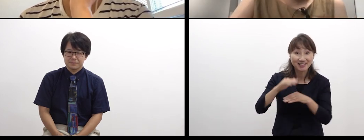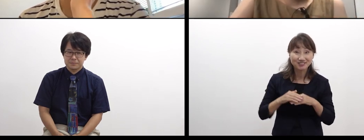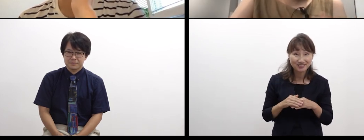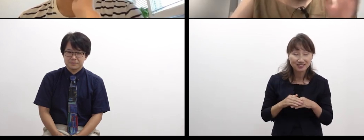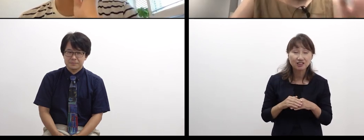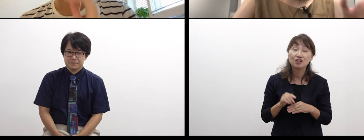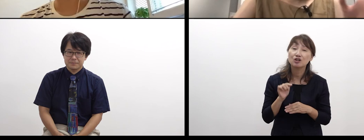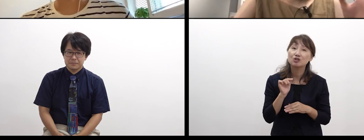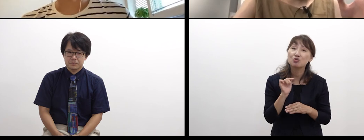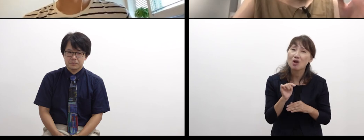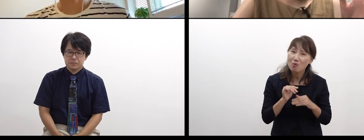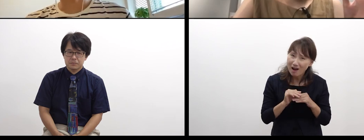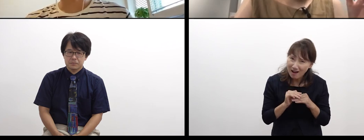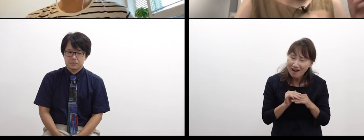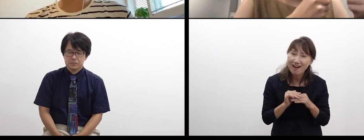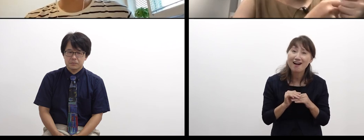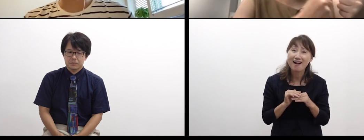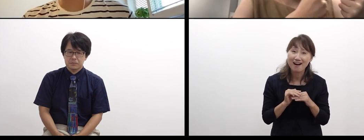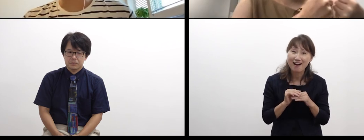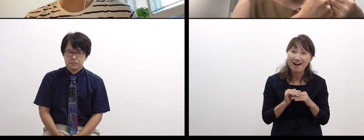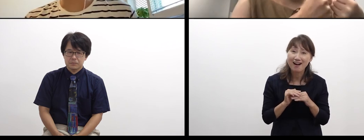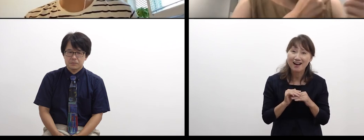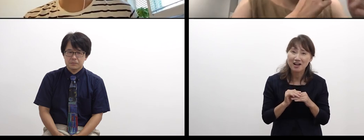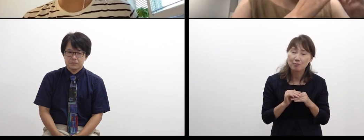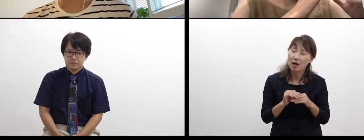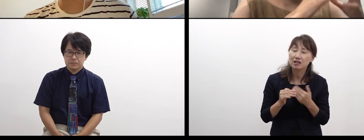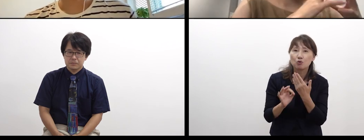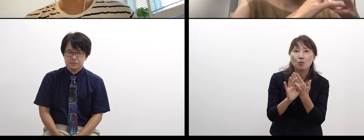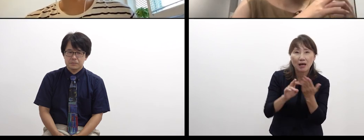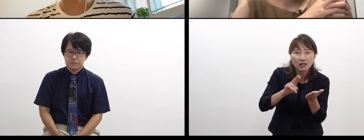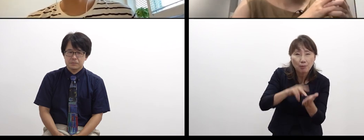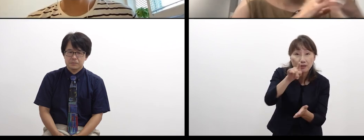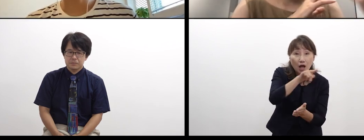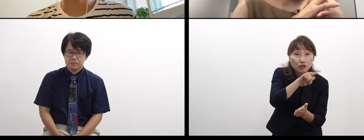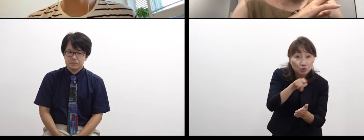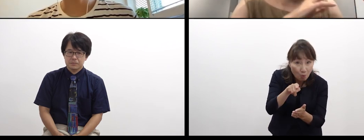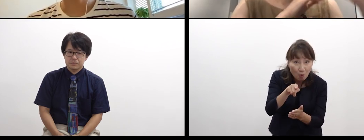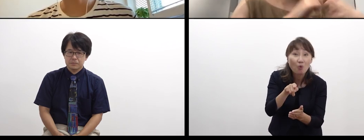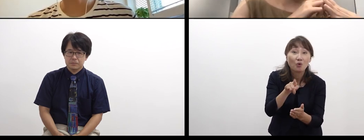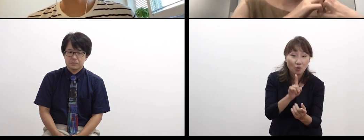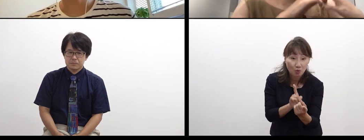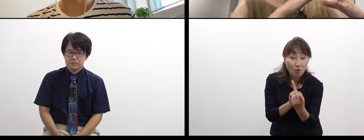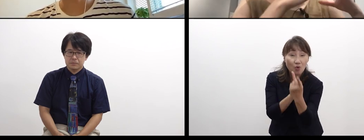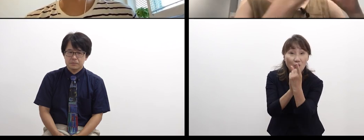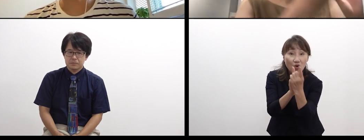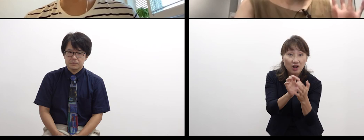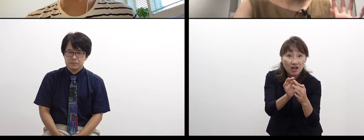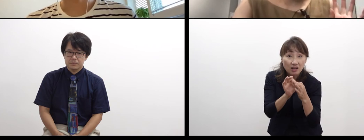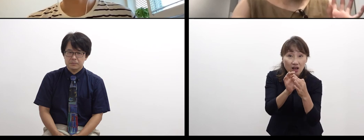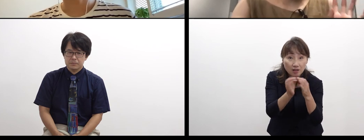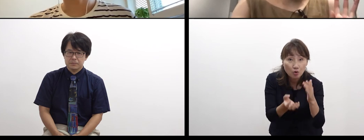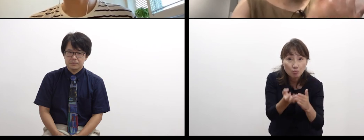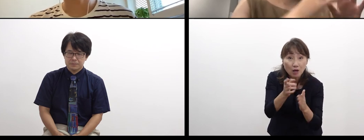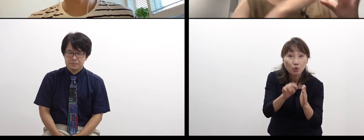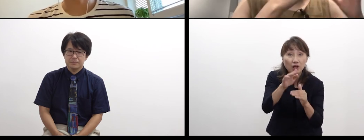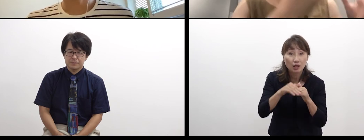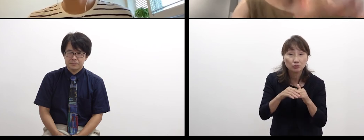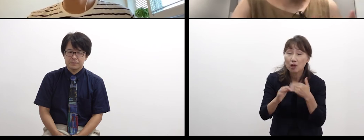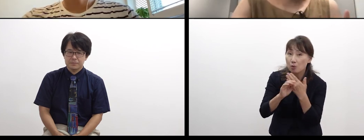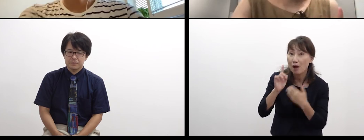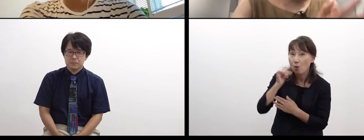with someone in particular. I have a thinking or perspective which only happens